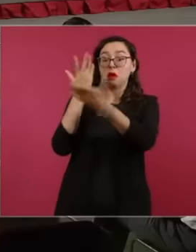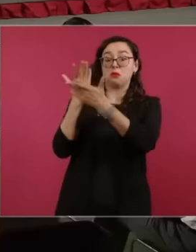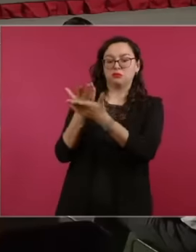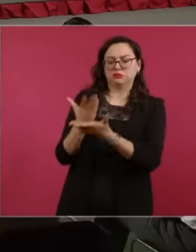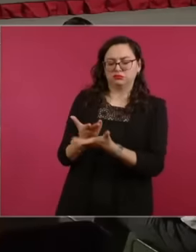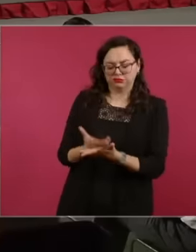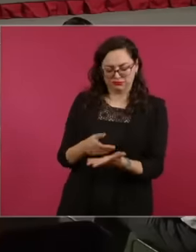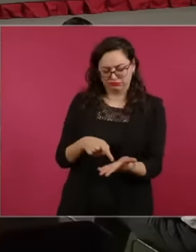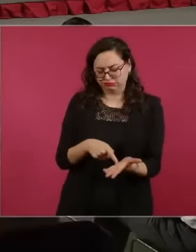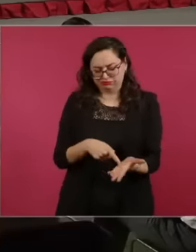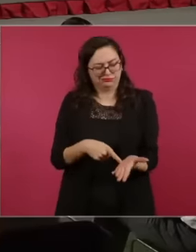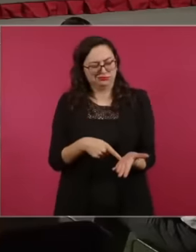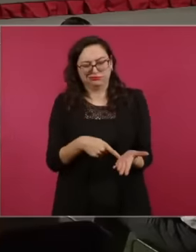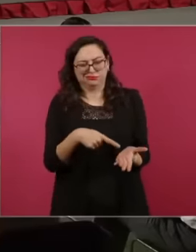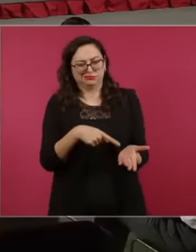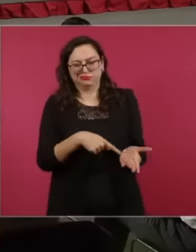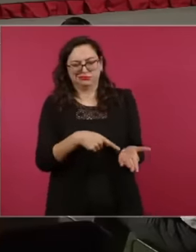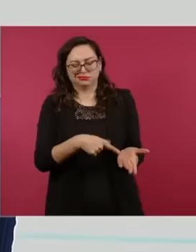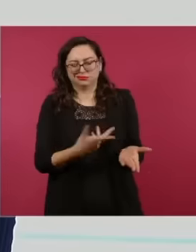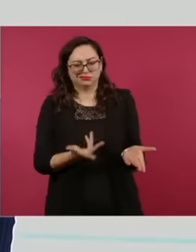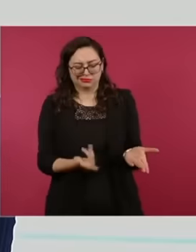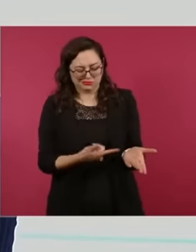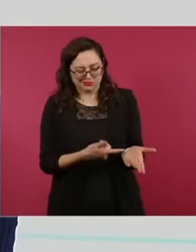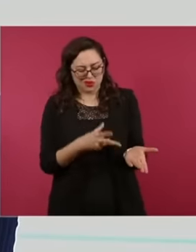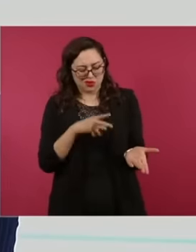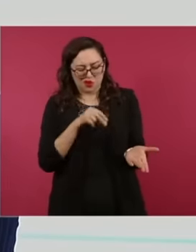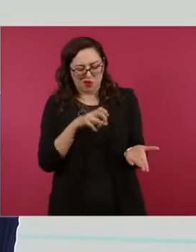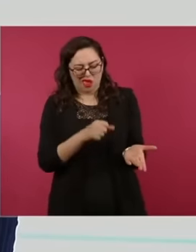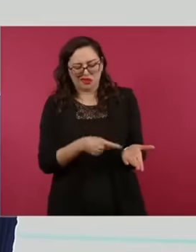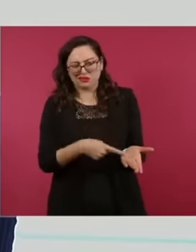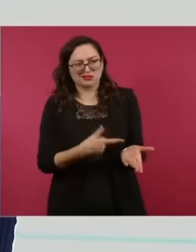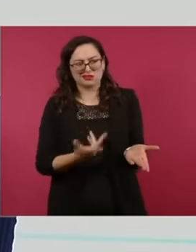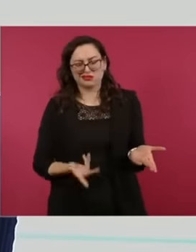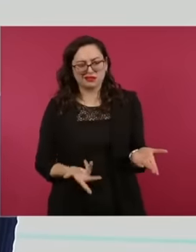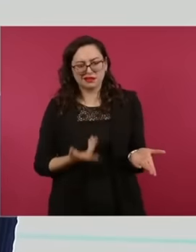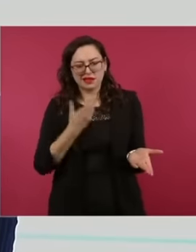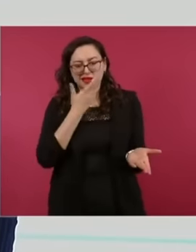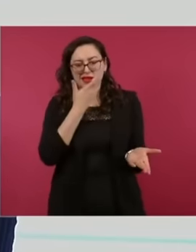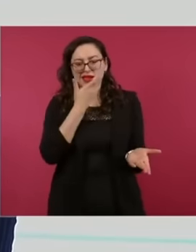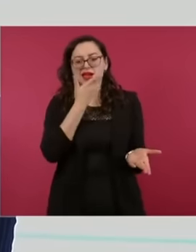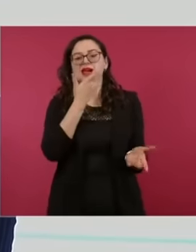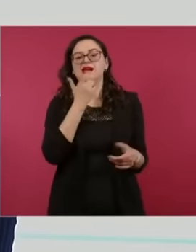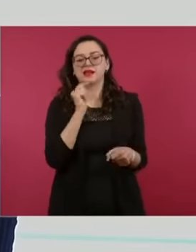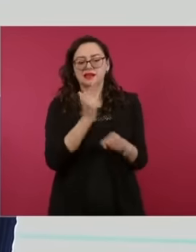In order to delay the resolution of the matters, the Tax authorities have